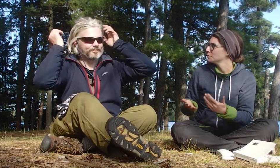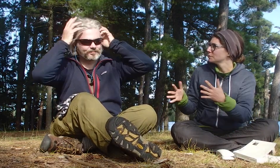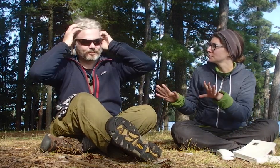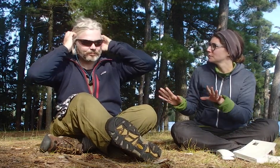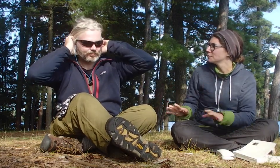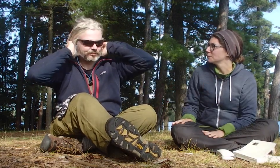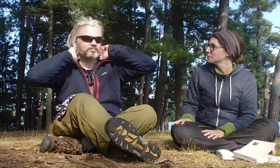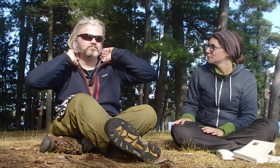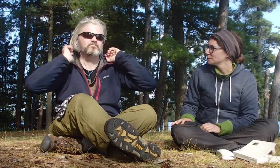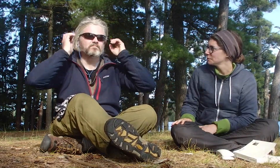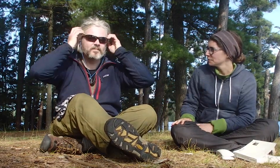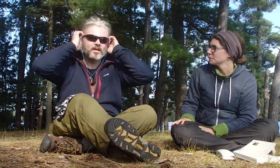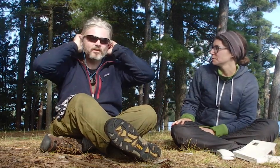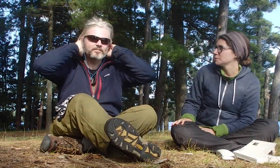Finished? *agrees*